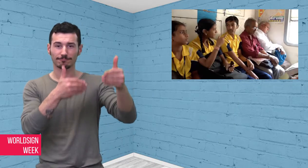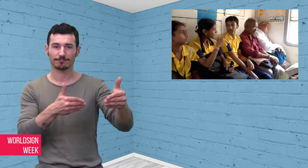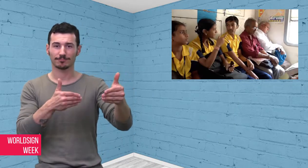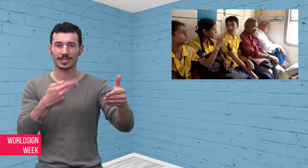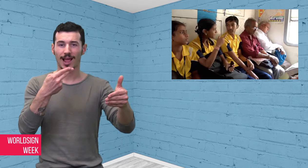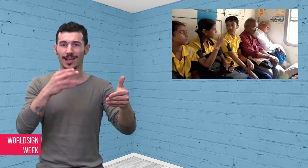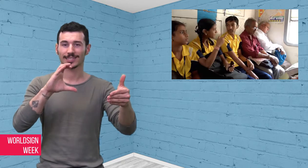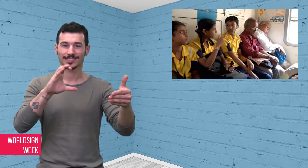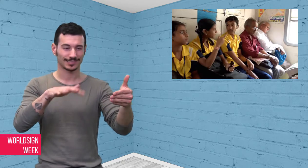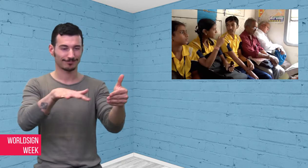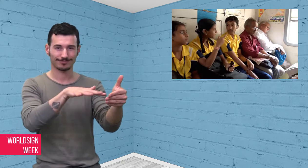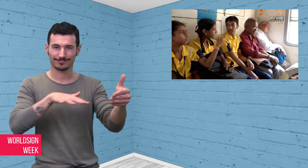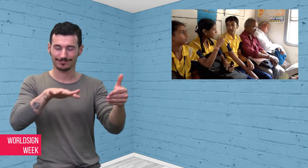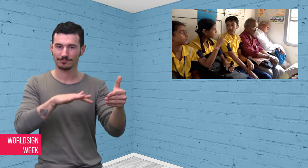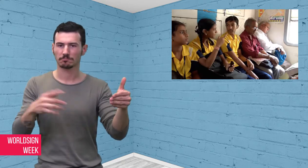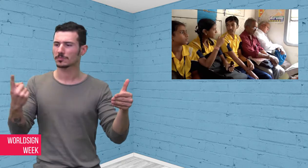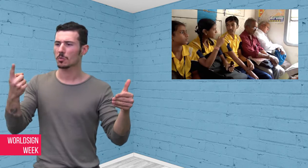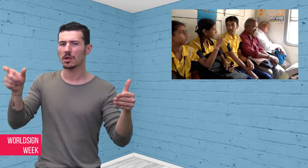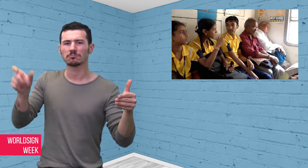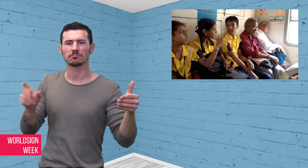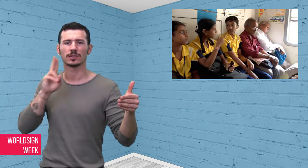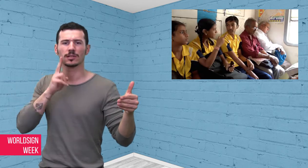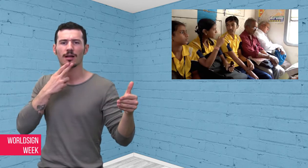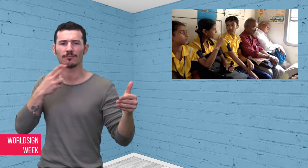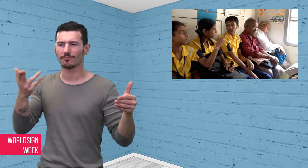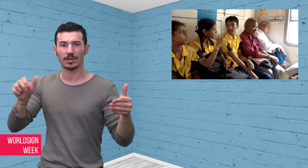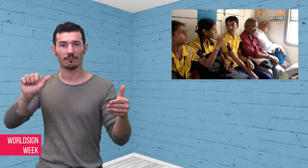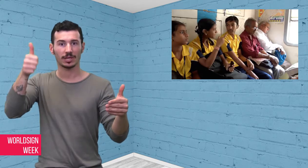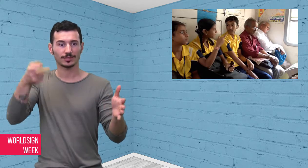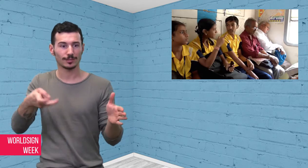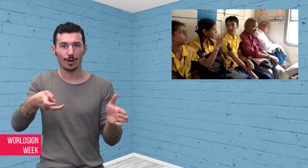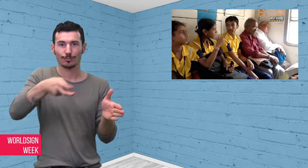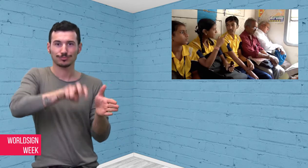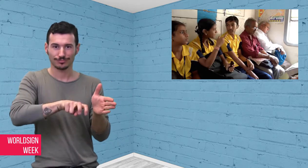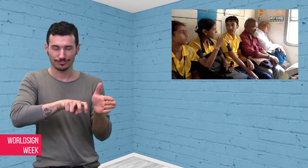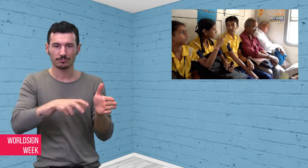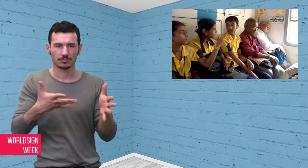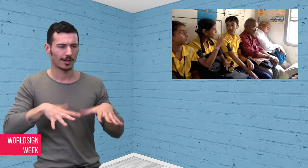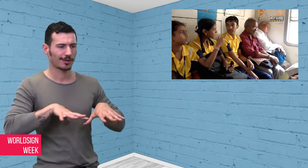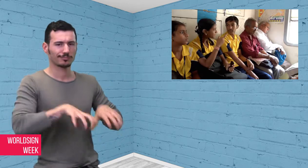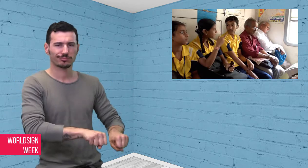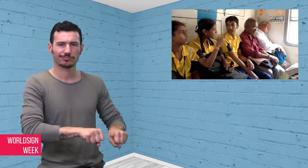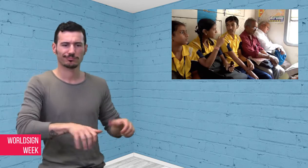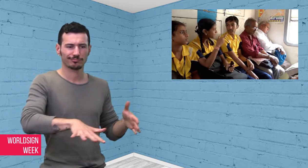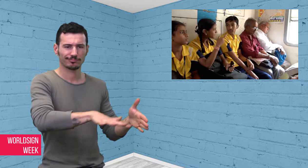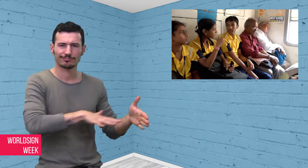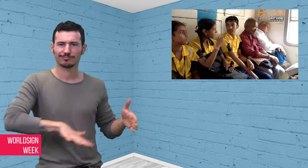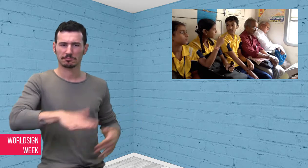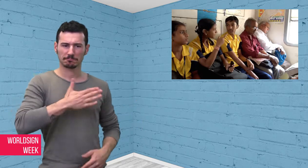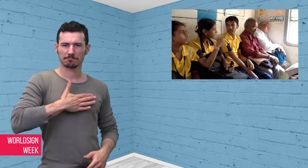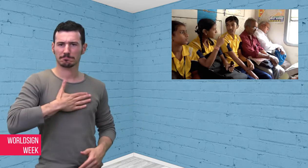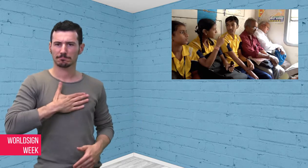When the first Deaf person gets in HC,